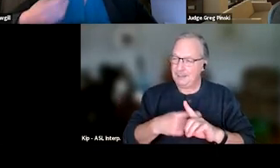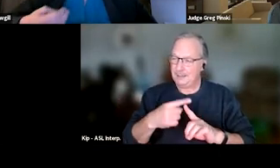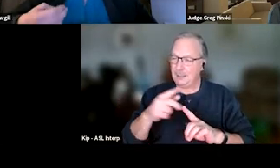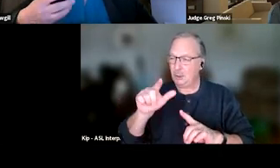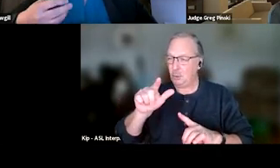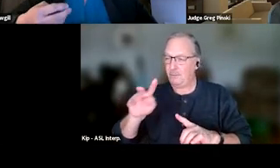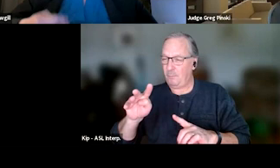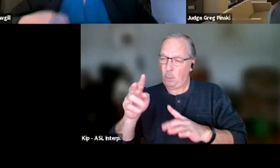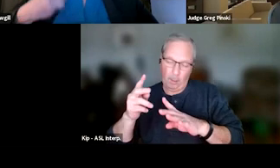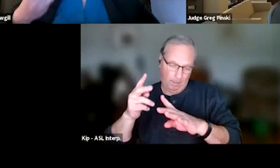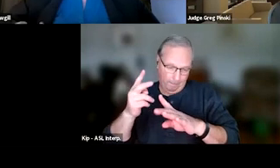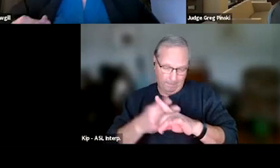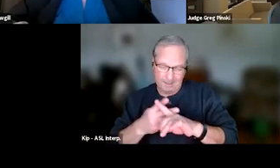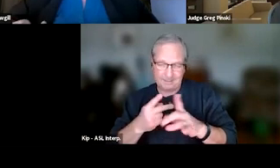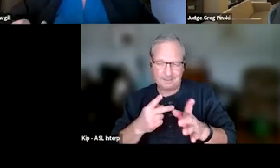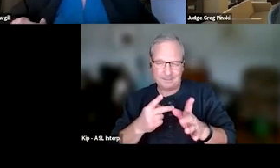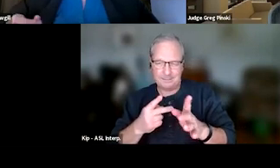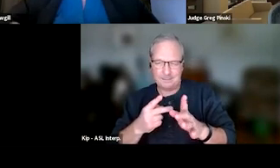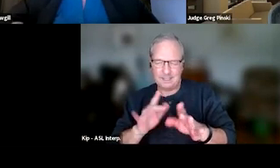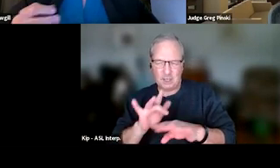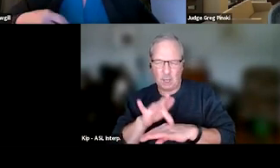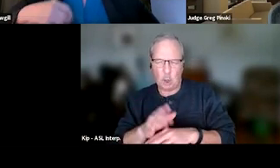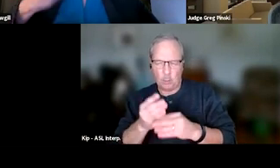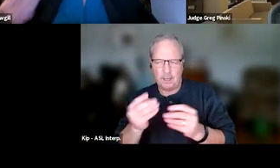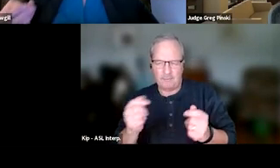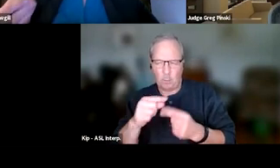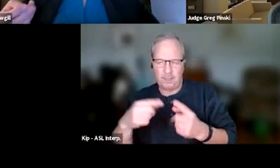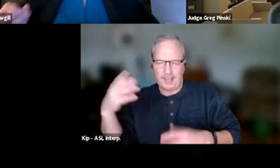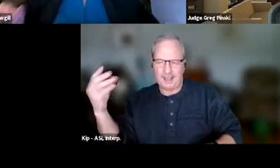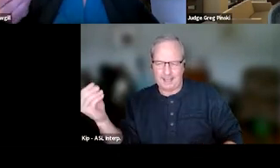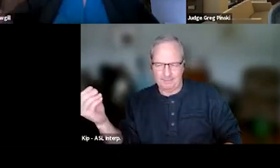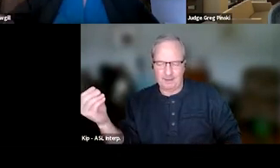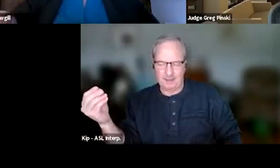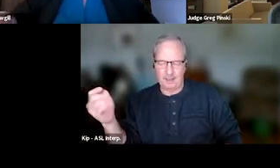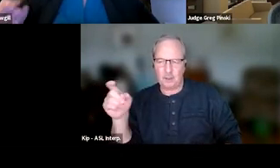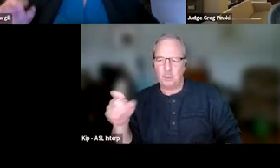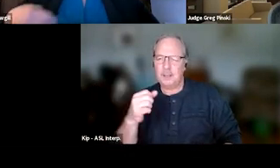or even less, there's still an early recovery when they leave you. So you need to make sure they have those connections.